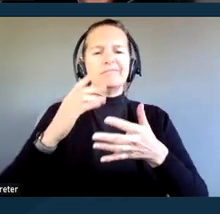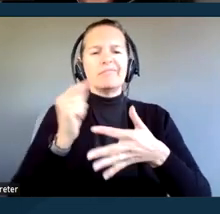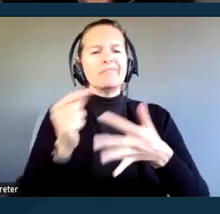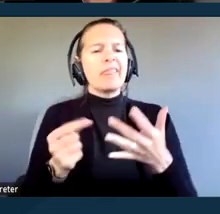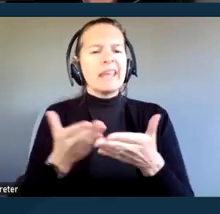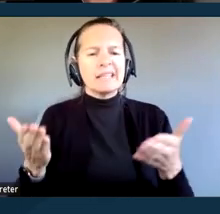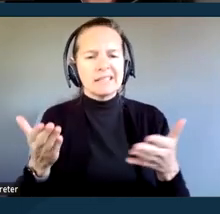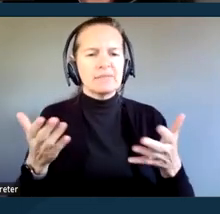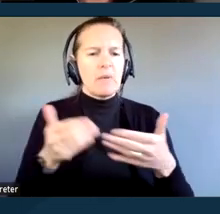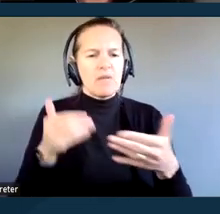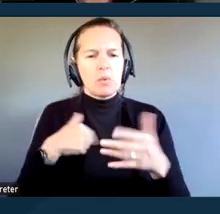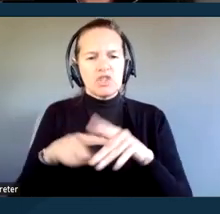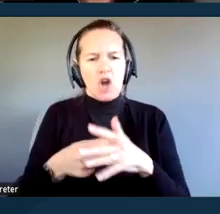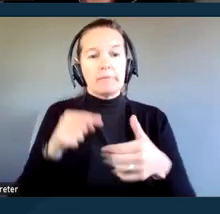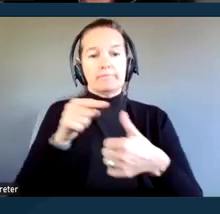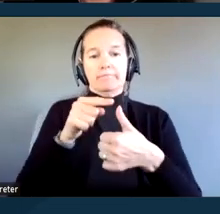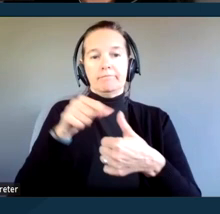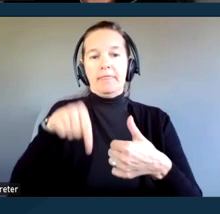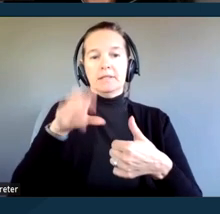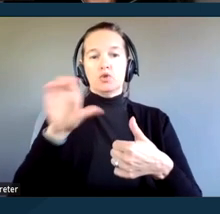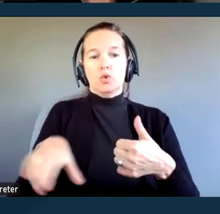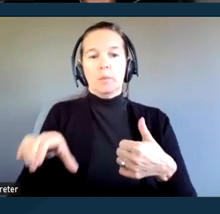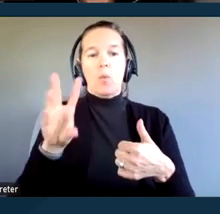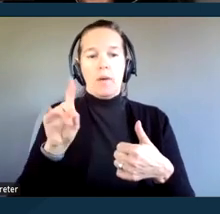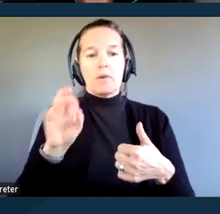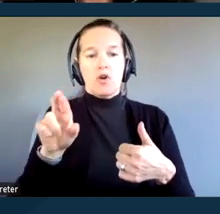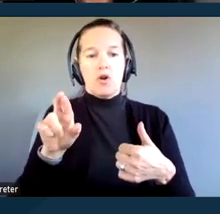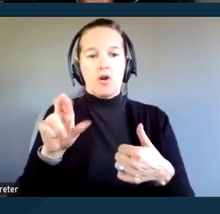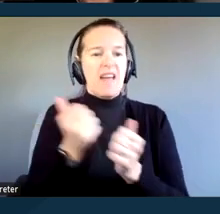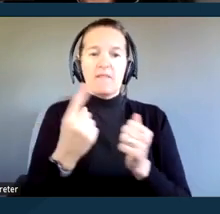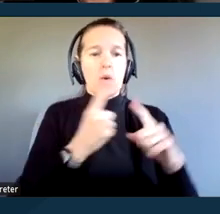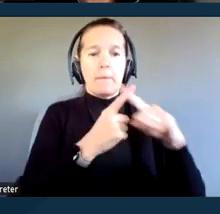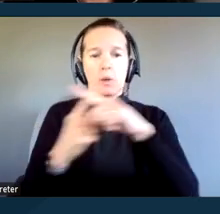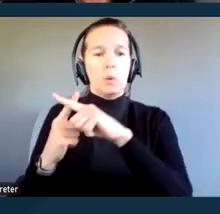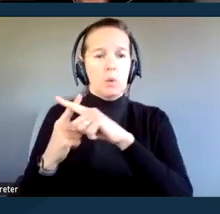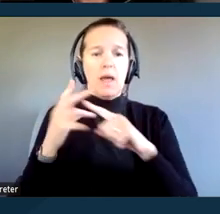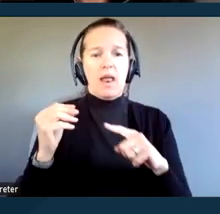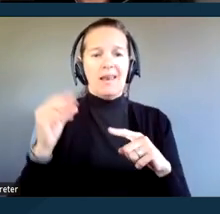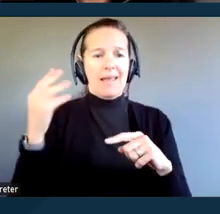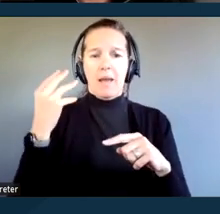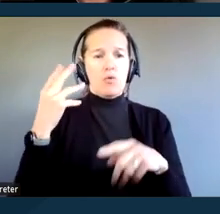This is a Zoom webinar. All of the attendees are muted and cameras are disabled.